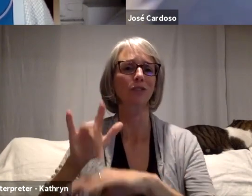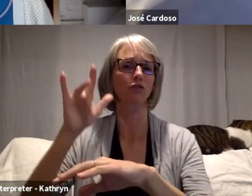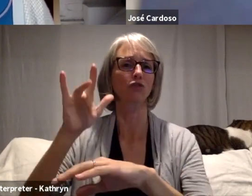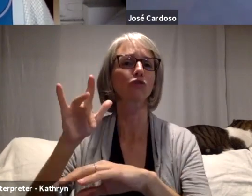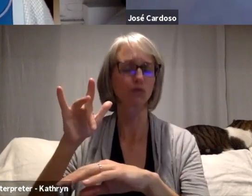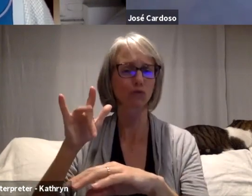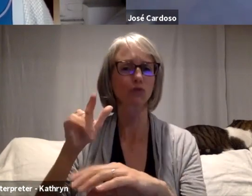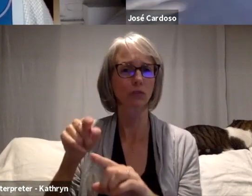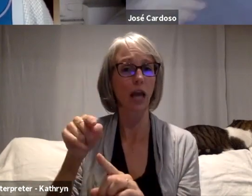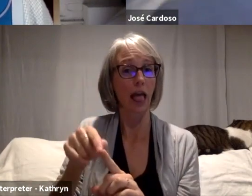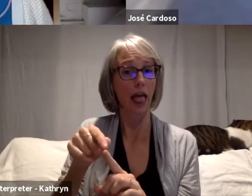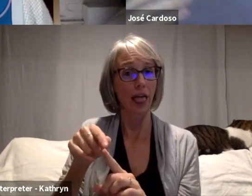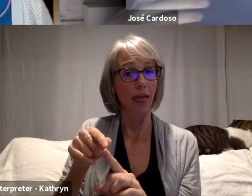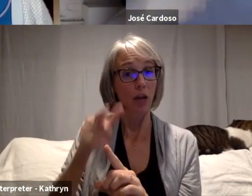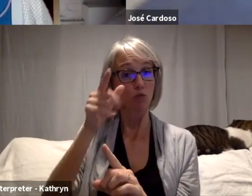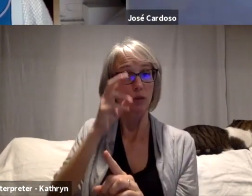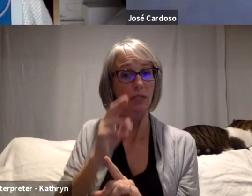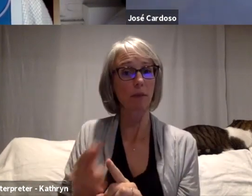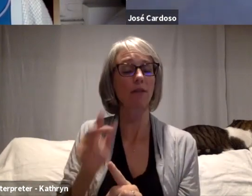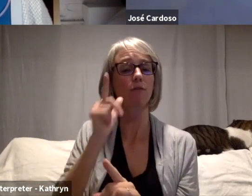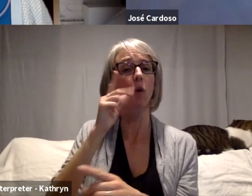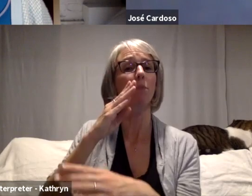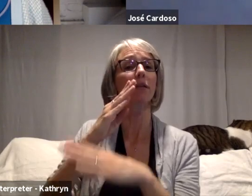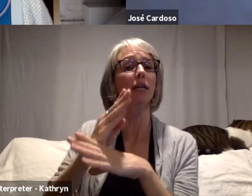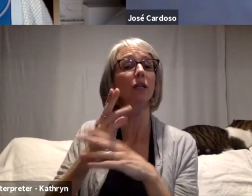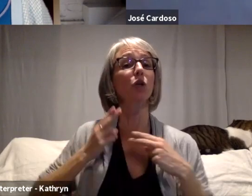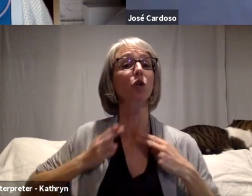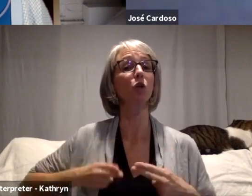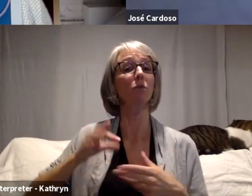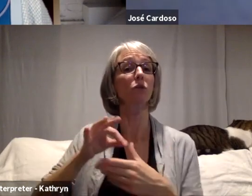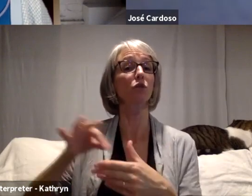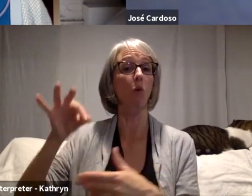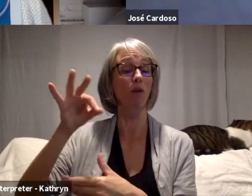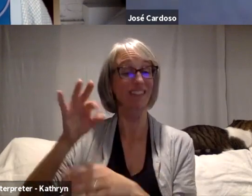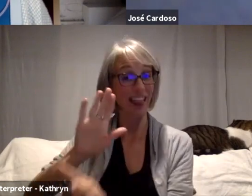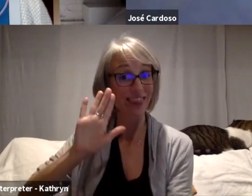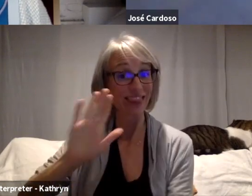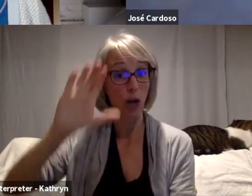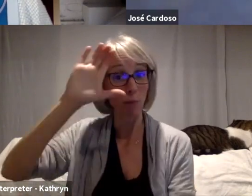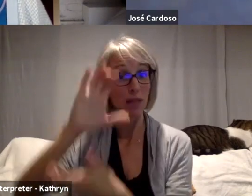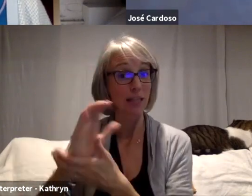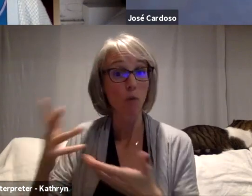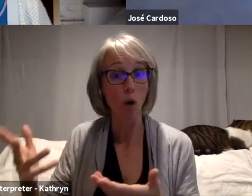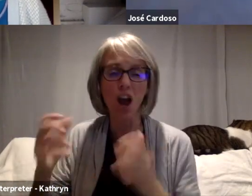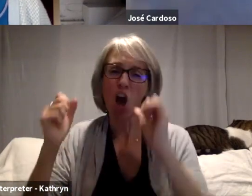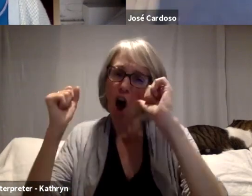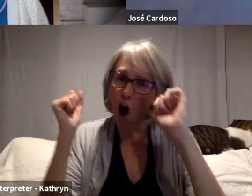The belief is that all humans who die goes to these places, so these places must be taken care.